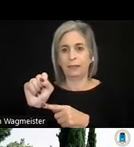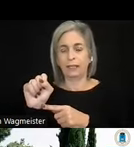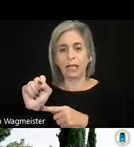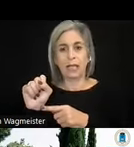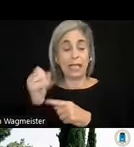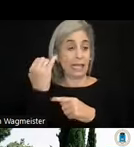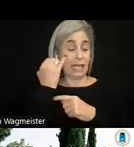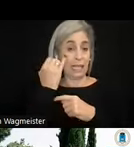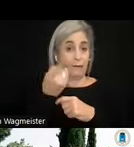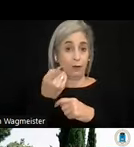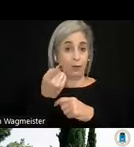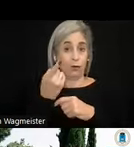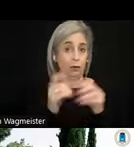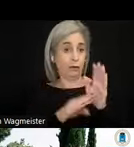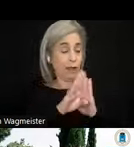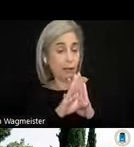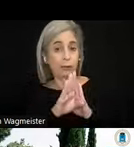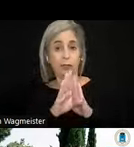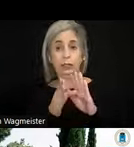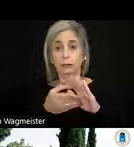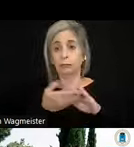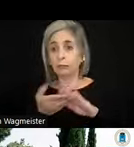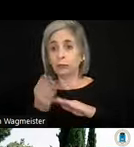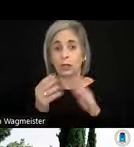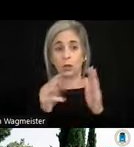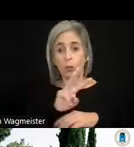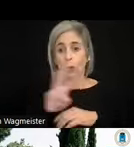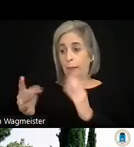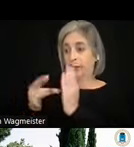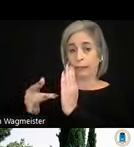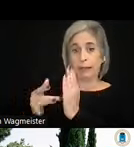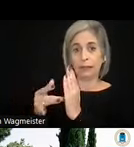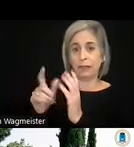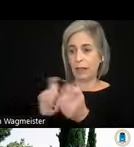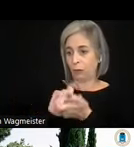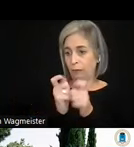is developing an authoring tool using web technologies, they could conform or try to conform